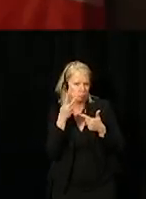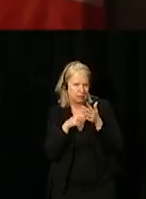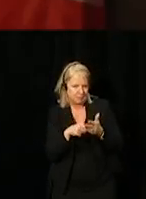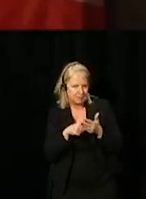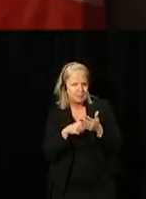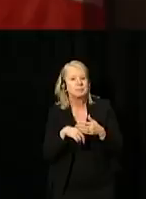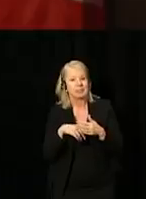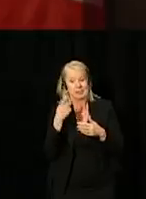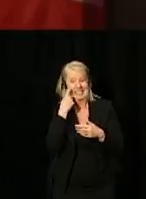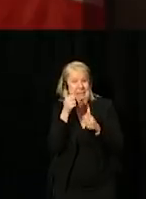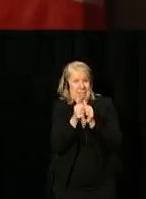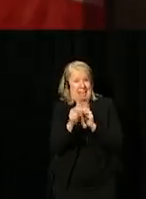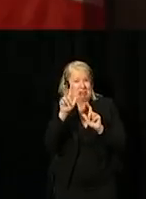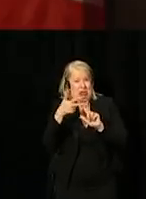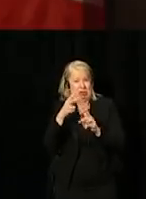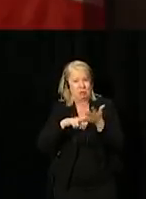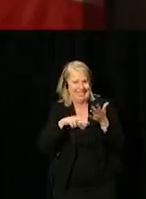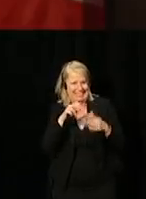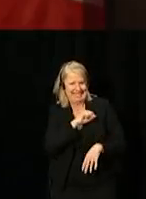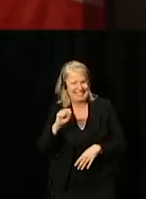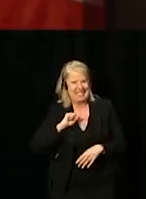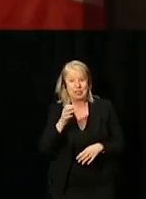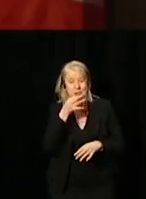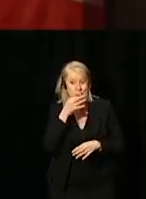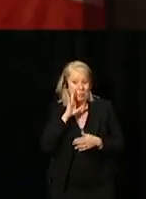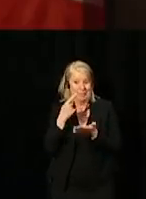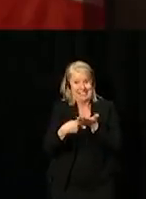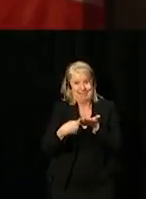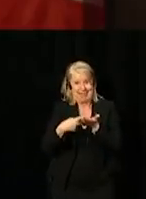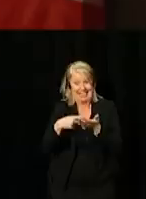...It has passed third reading in the senate and is set to be debated in the house this week.